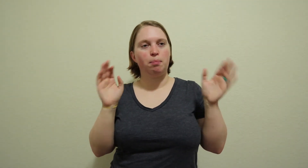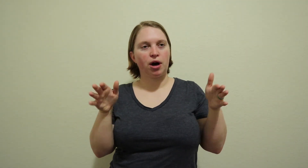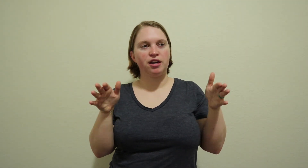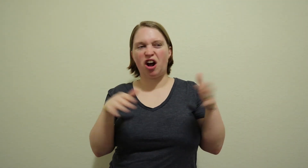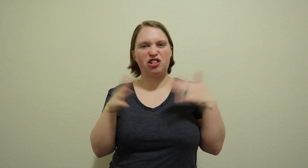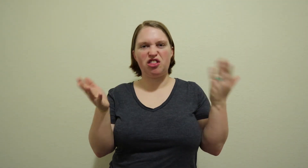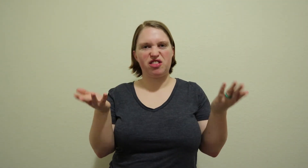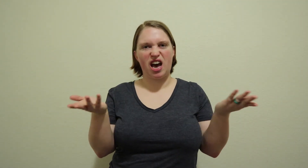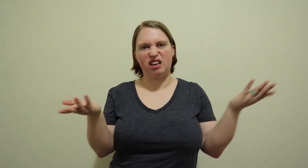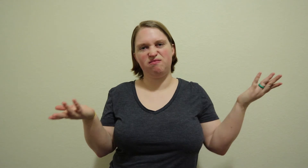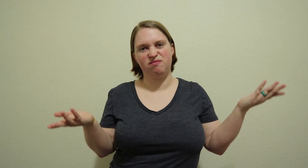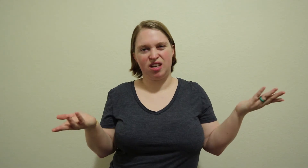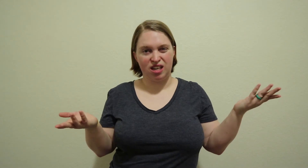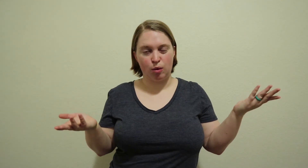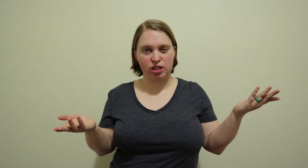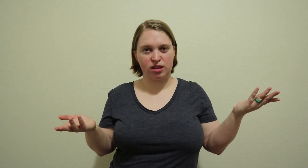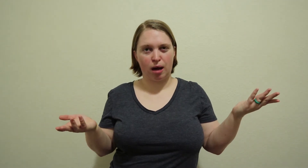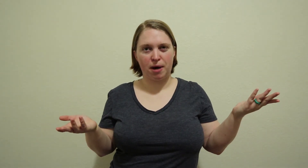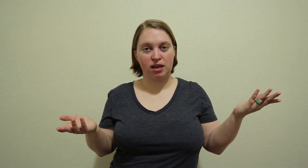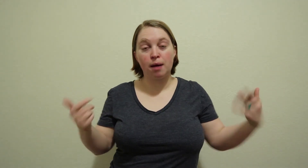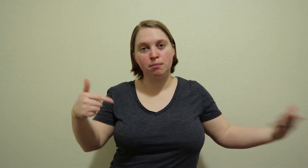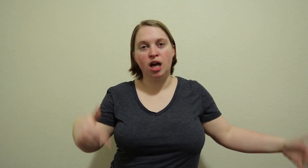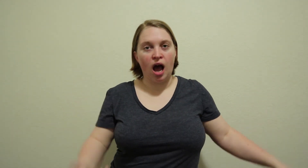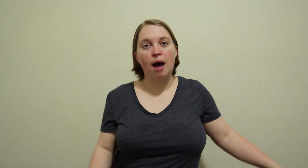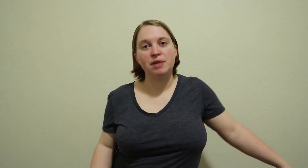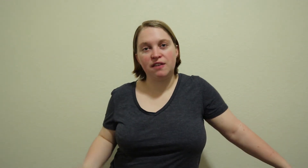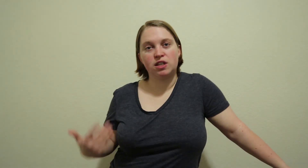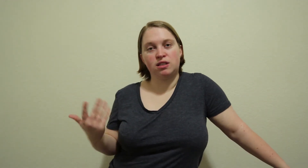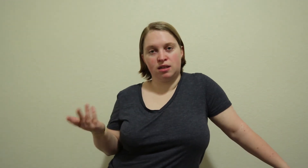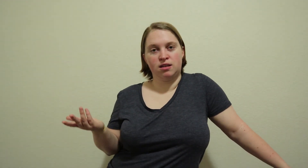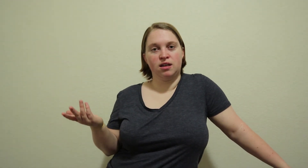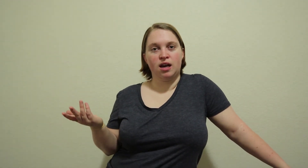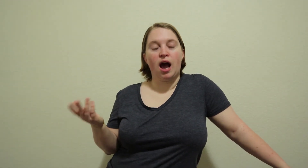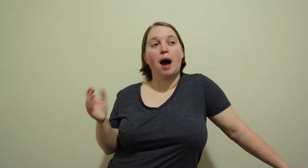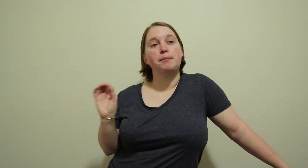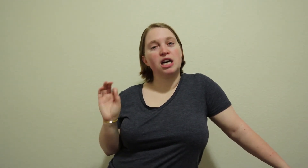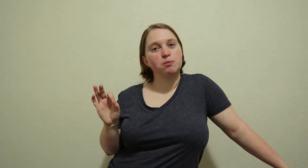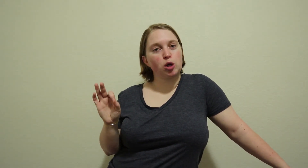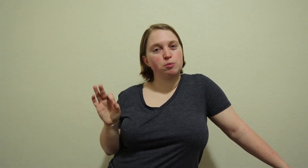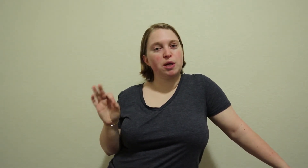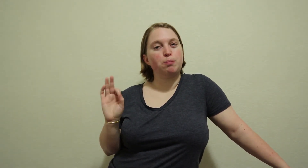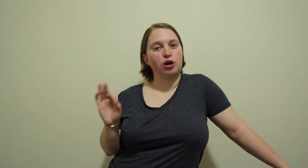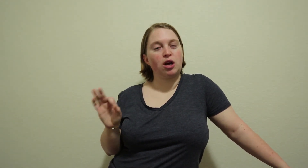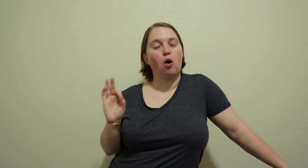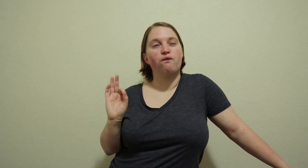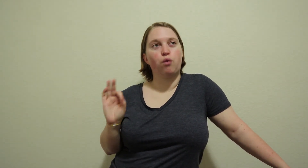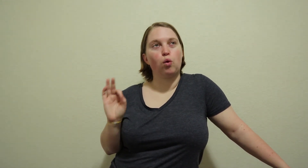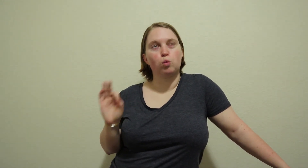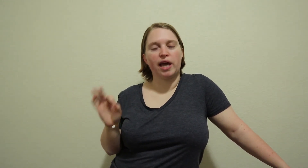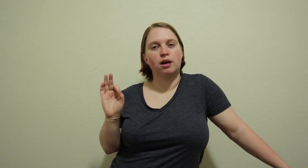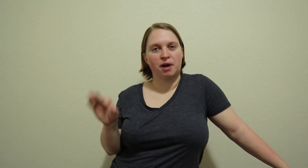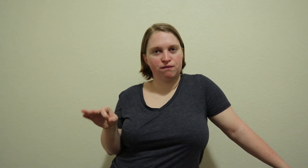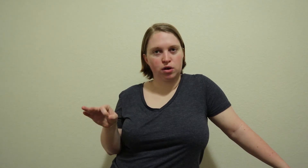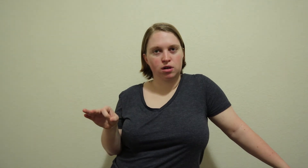but other than that, it wasn't that bad, I'm, I'm even, I'm not supposed to be putting full weight on my foot